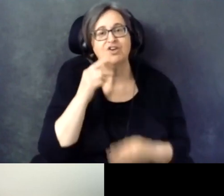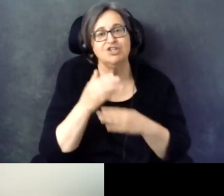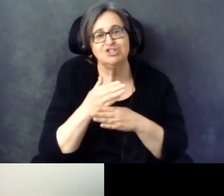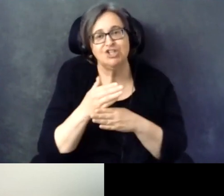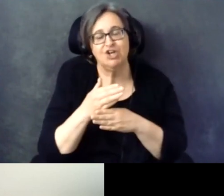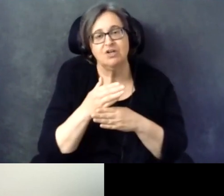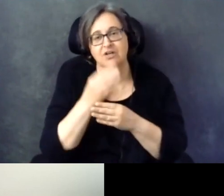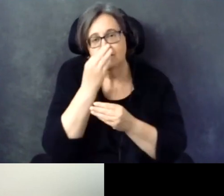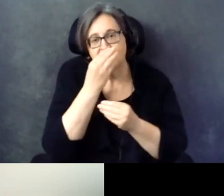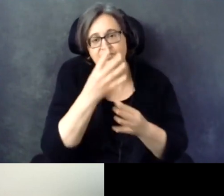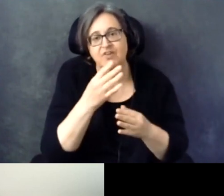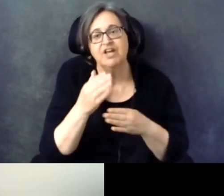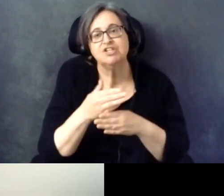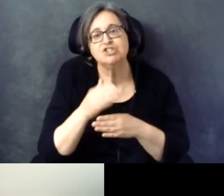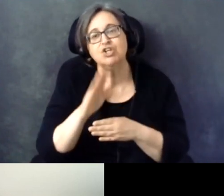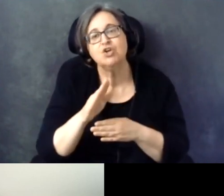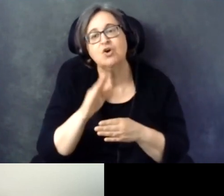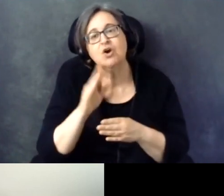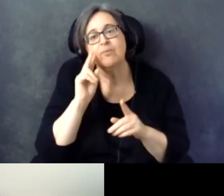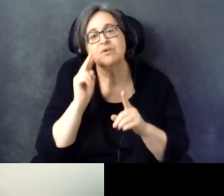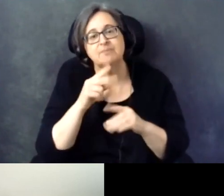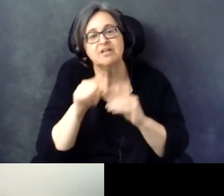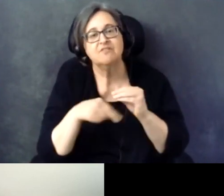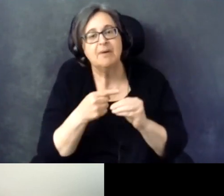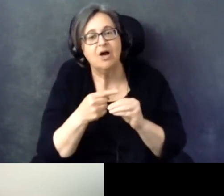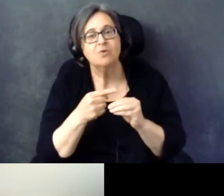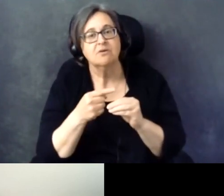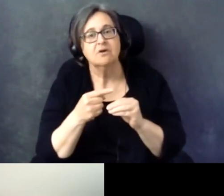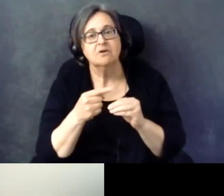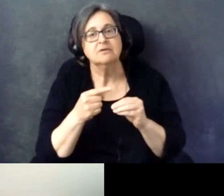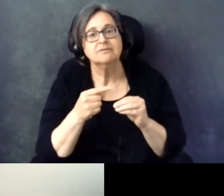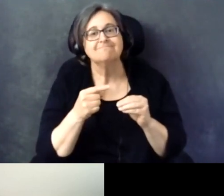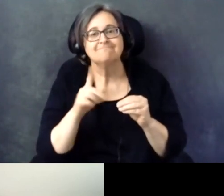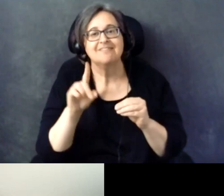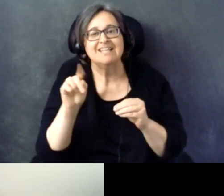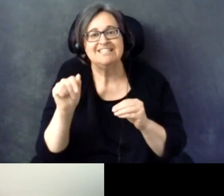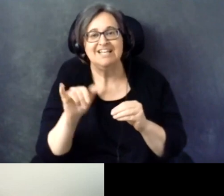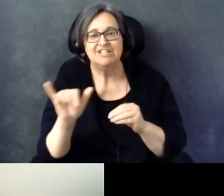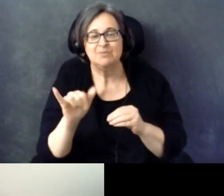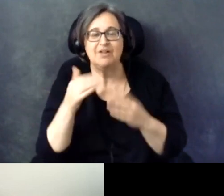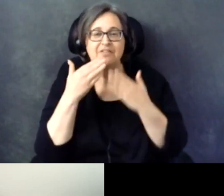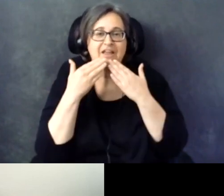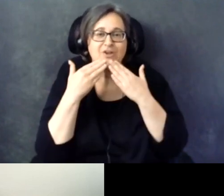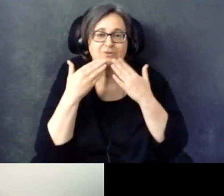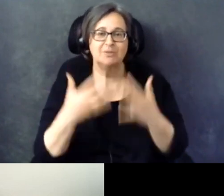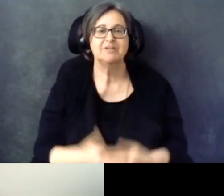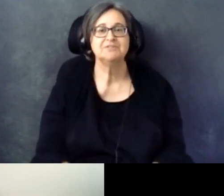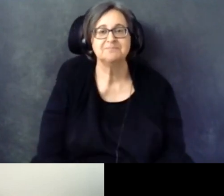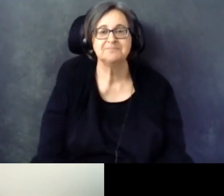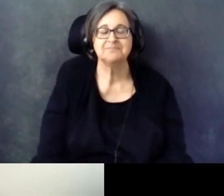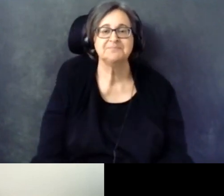And for sharing your perspective on the data as well. So thank you so much.